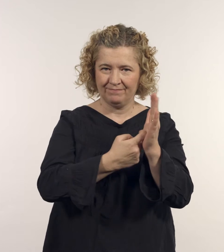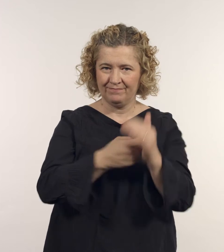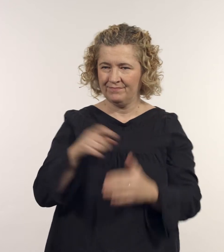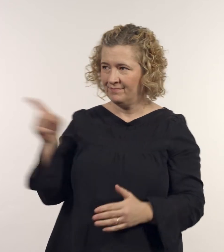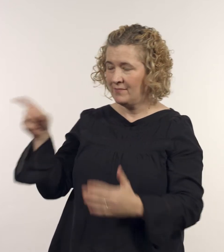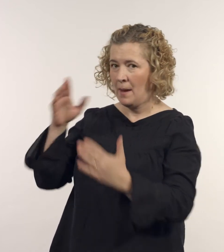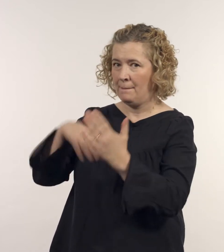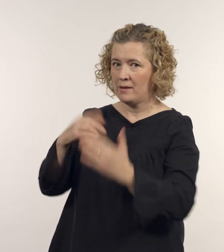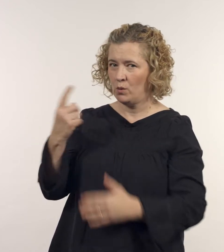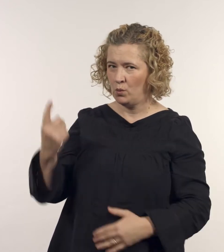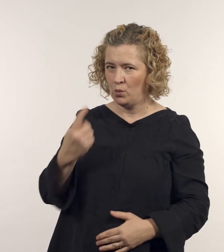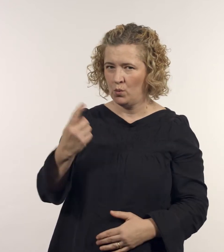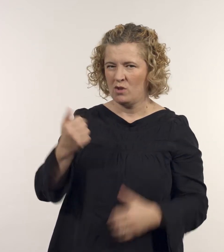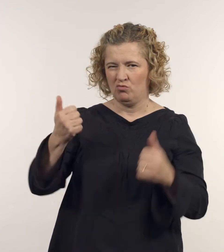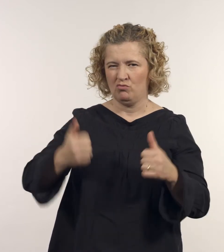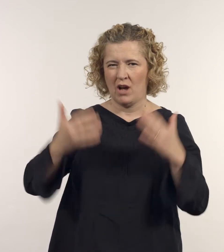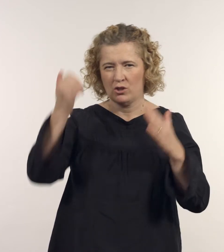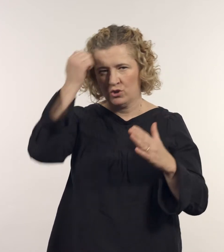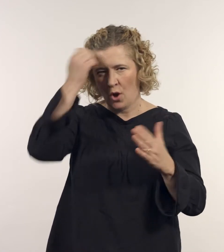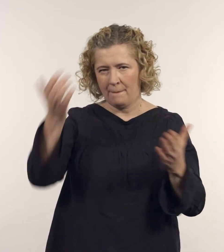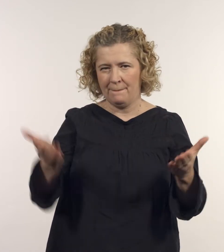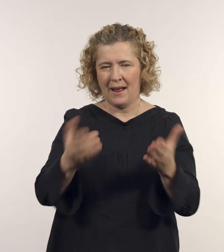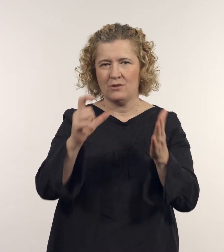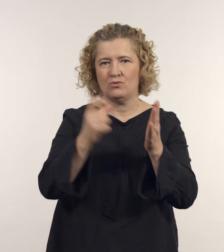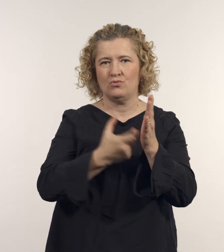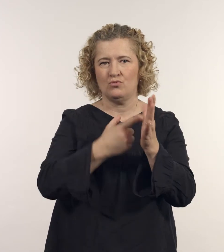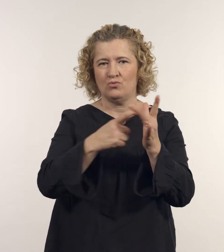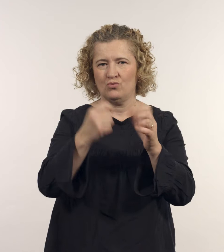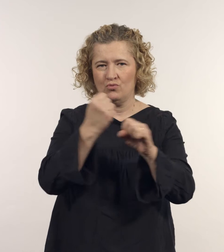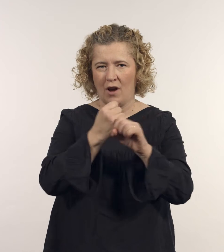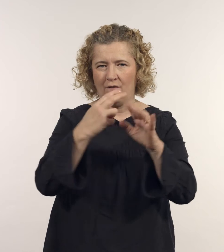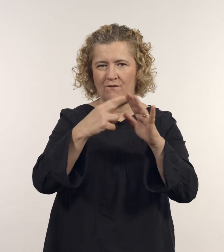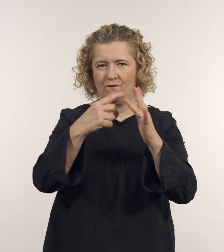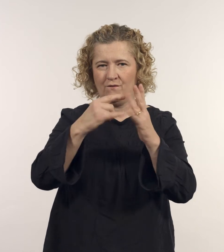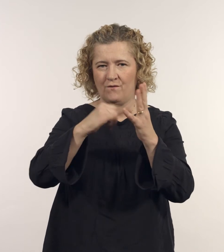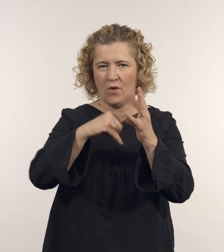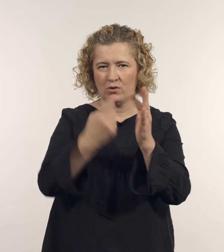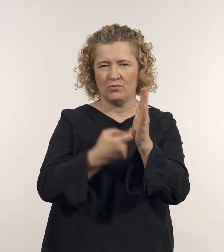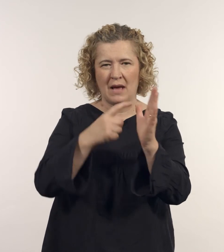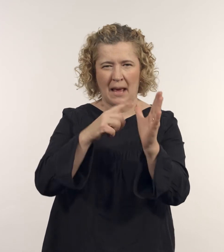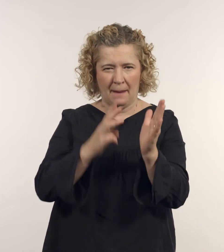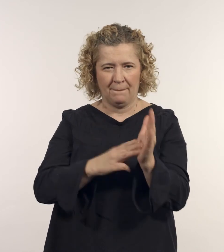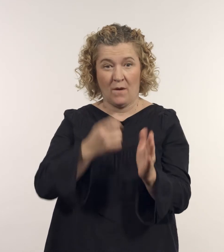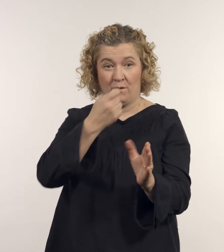Julian Meagher’s subject is retired soccer player Craig Foster AM.